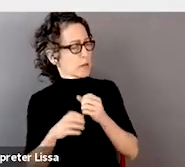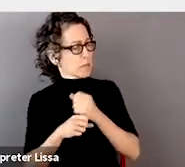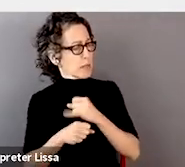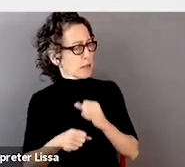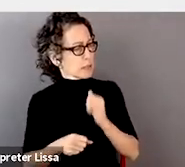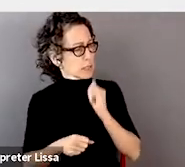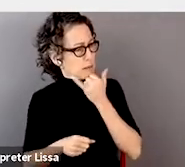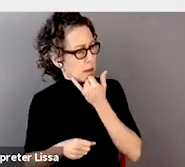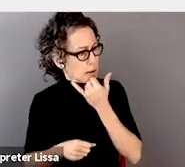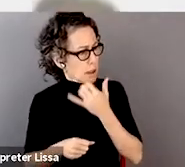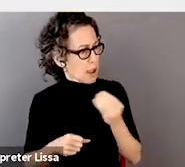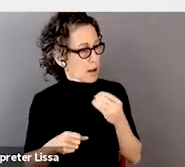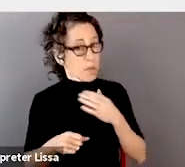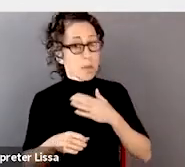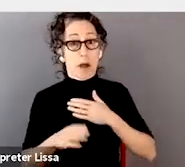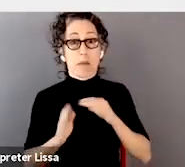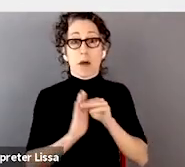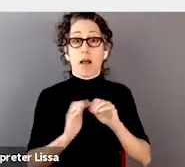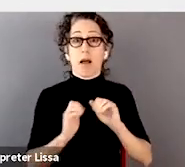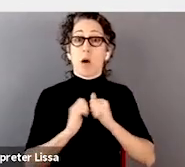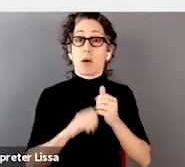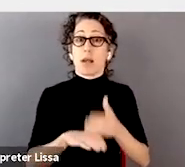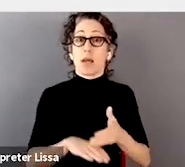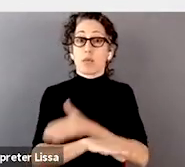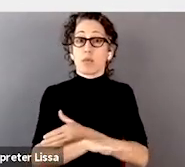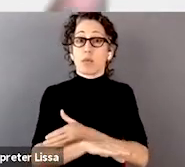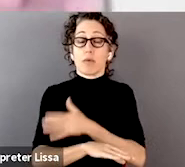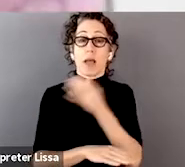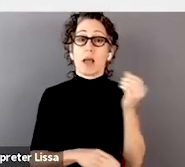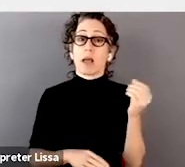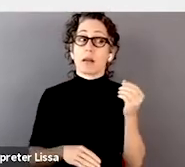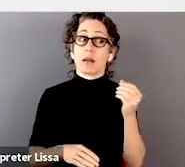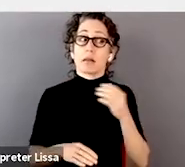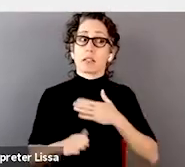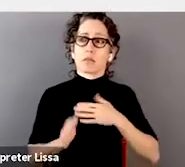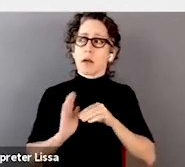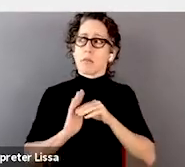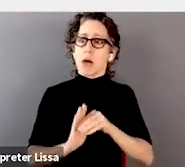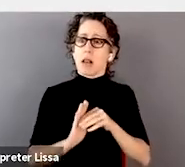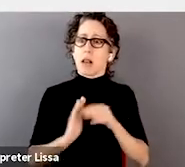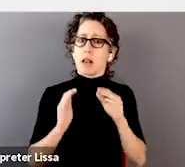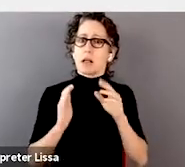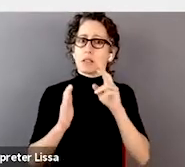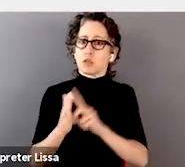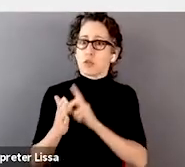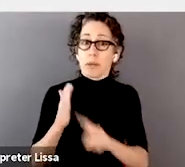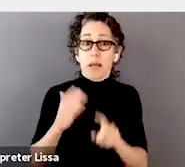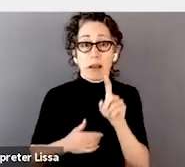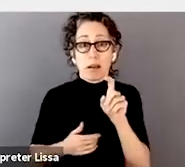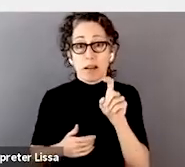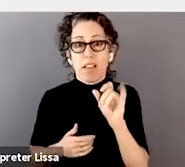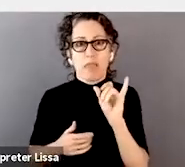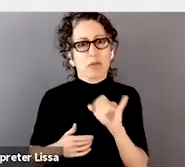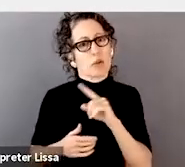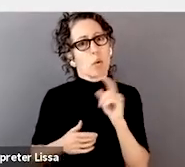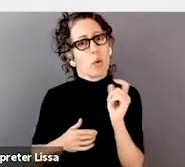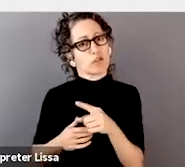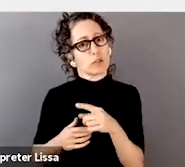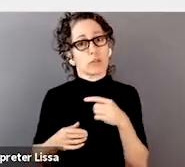and even as far as, does my model discriminate? Because I can tell you, if you're not mindful to step back and think about that,